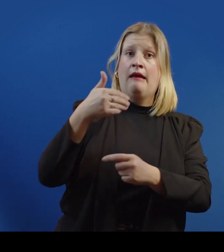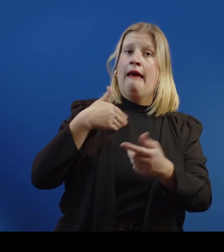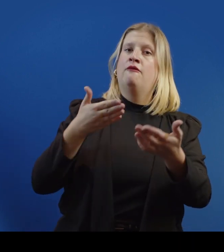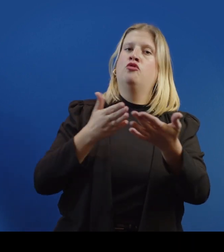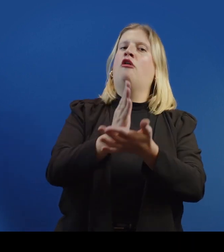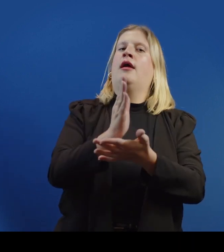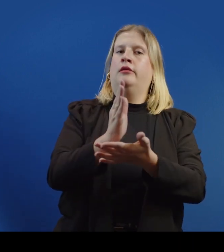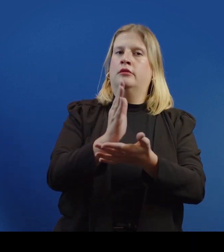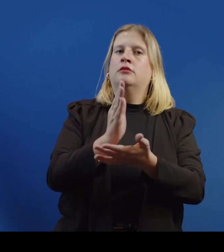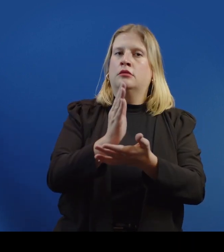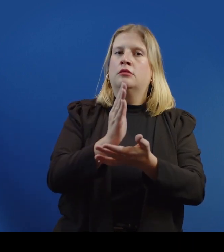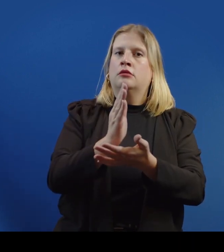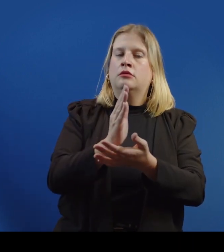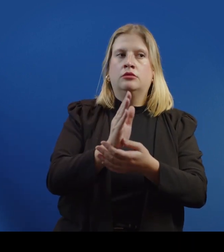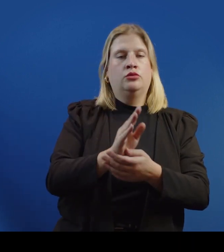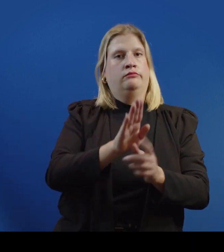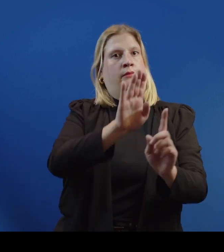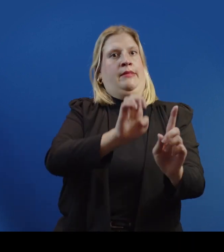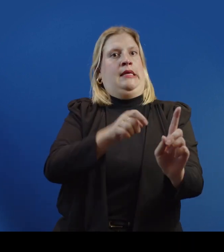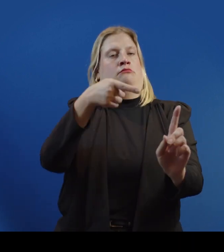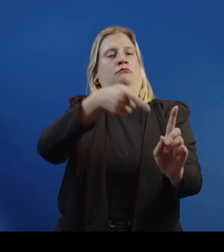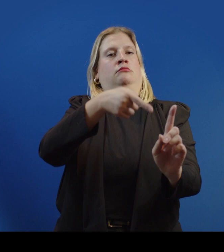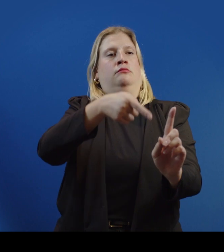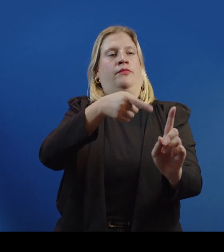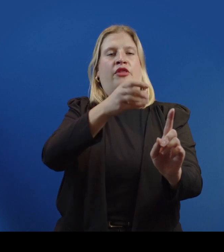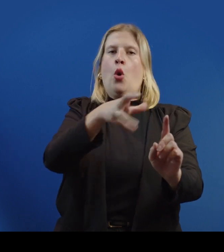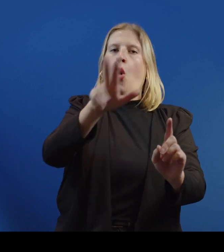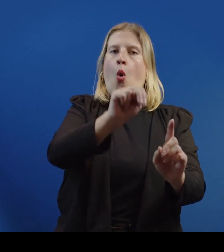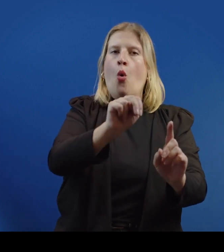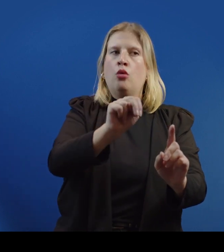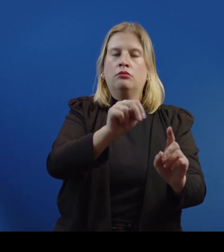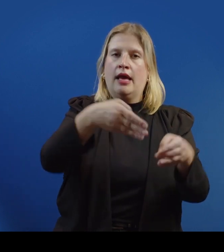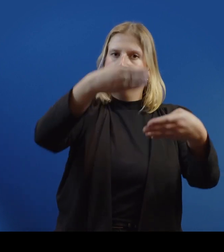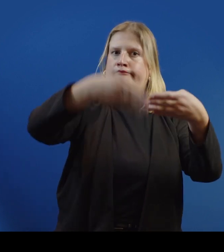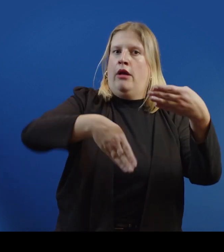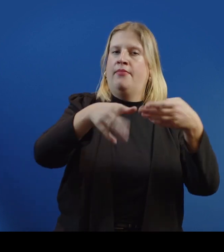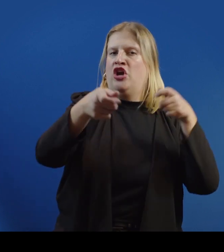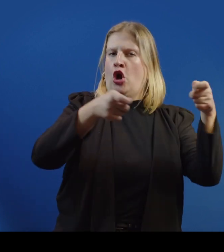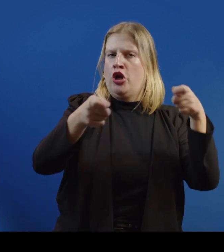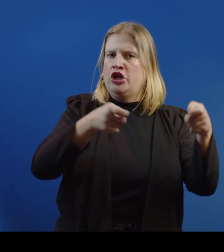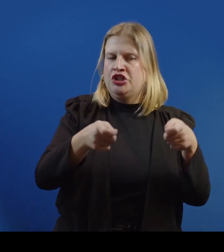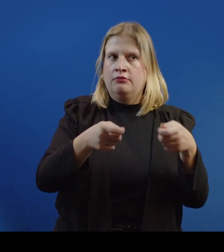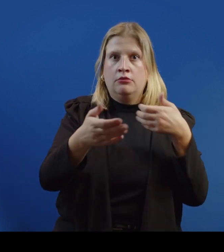should have a right to be their own-- to terminate their own guardianship,